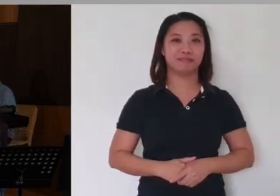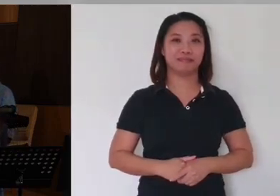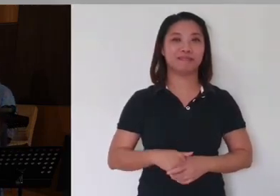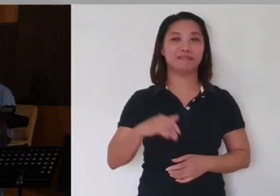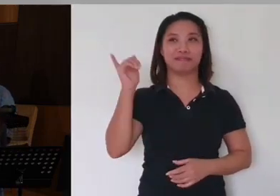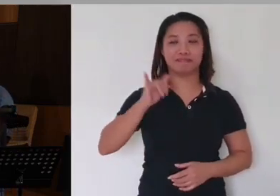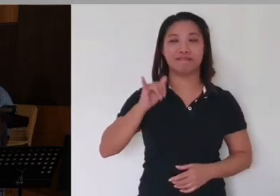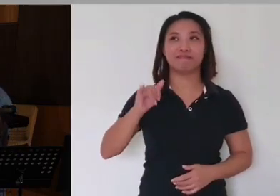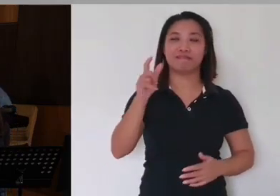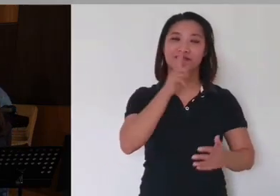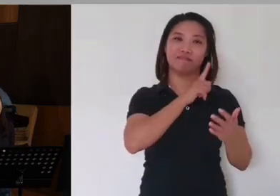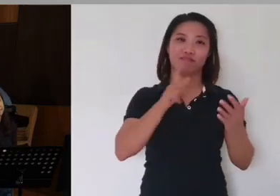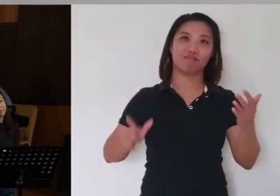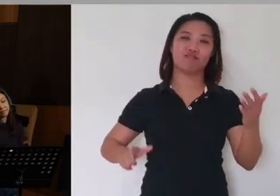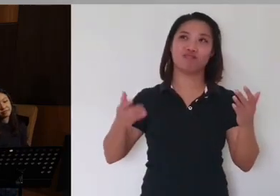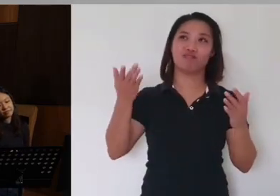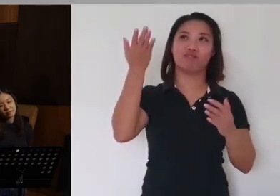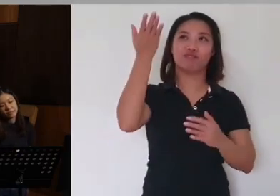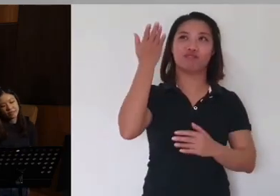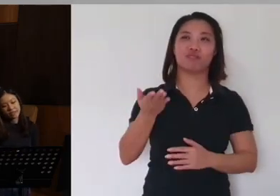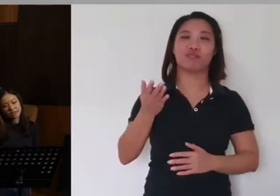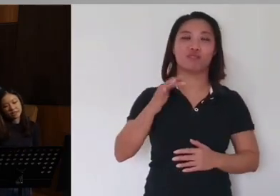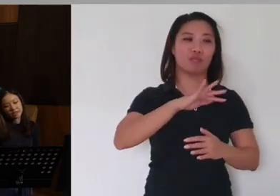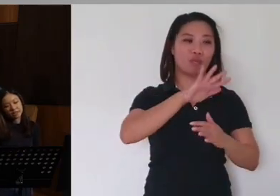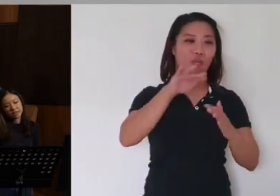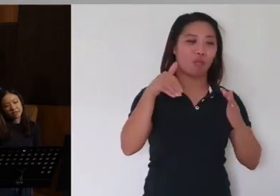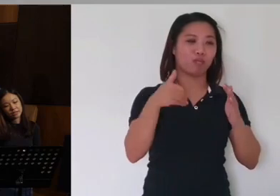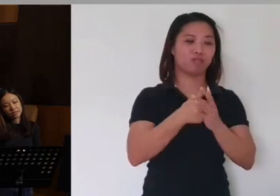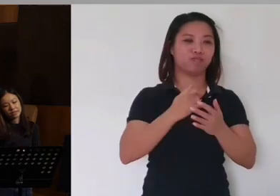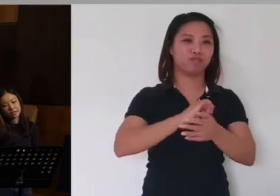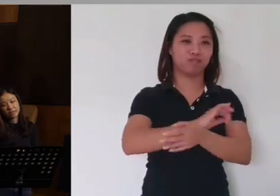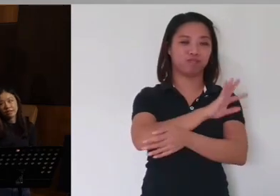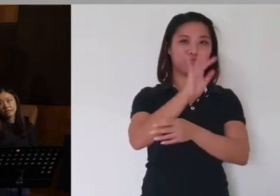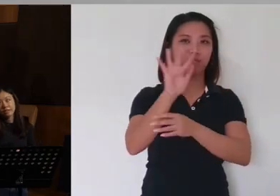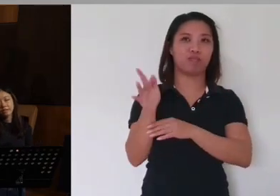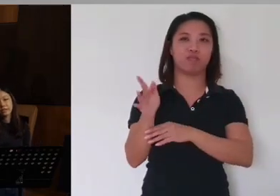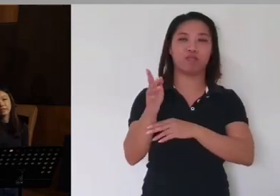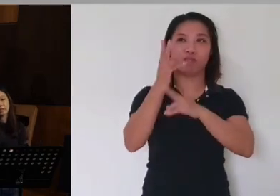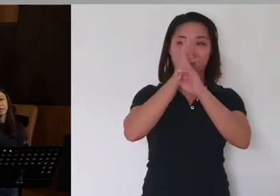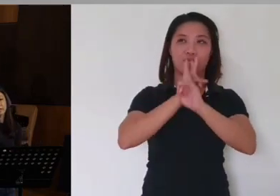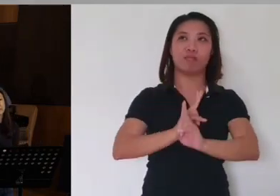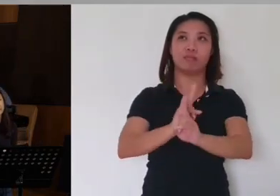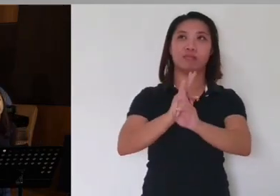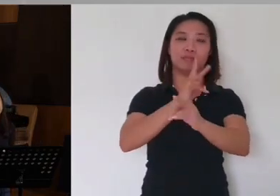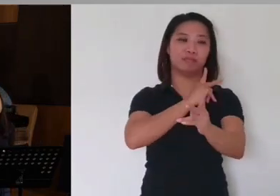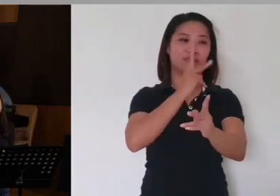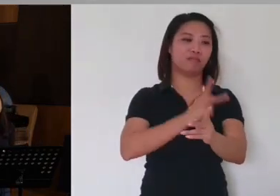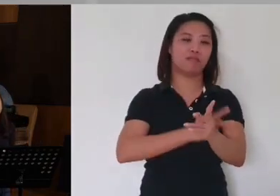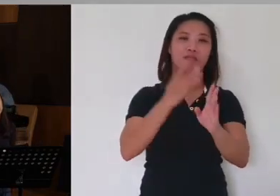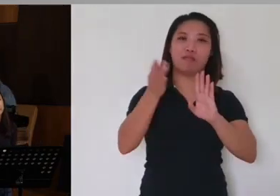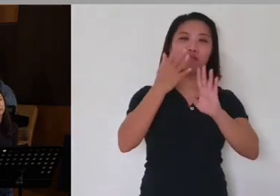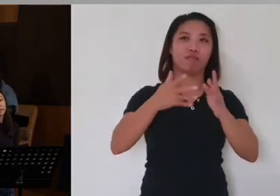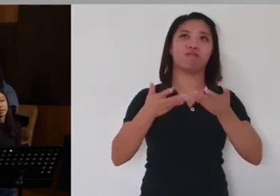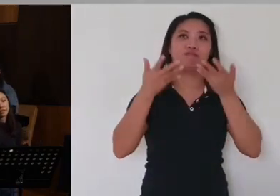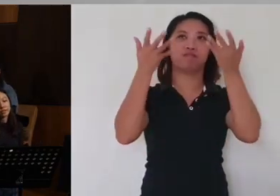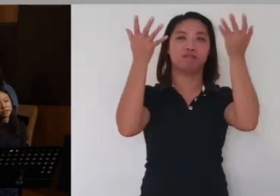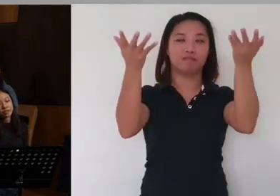Indeed, God, to You belong all the glory, and honor, and power, and praise,